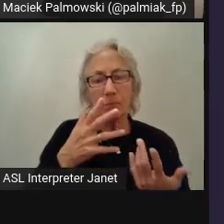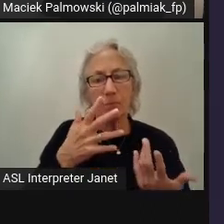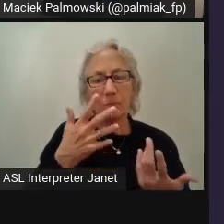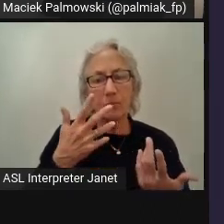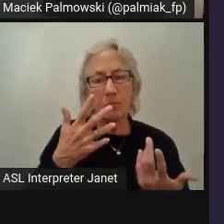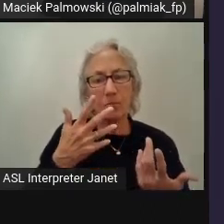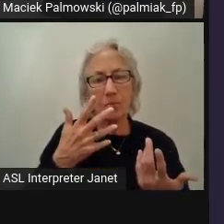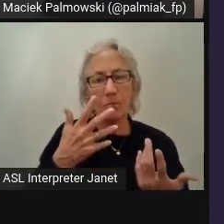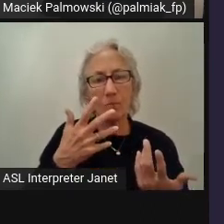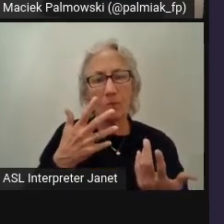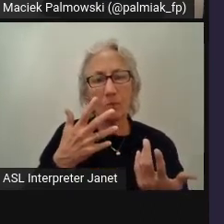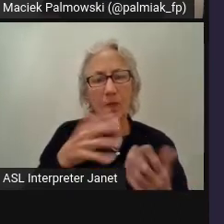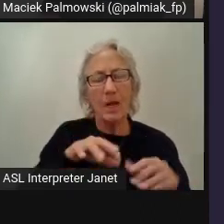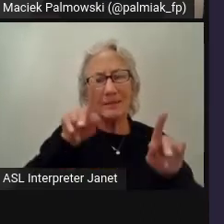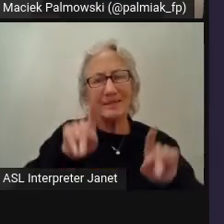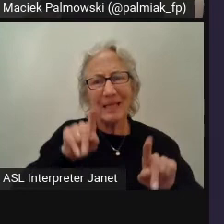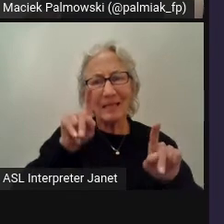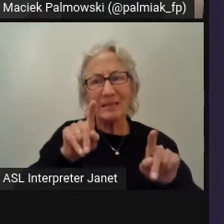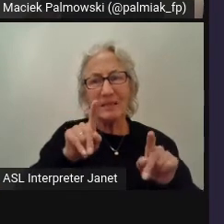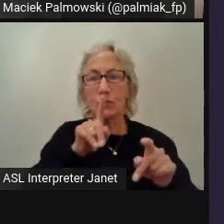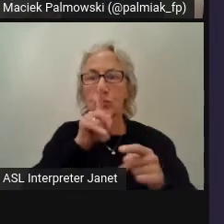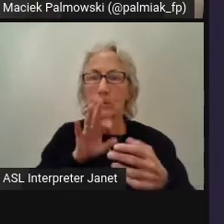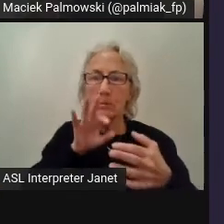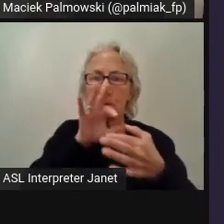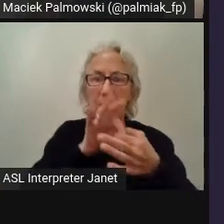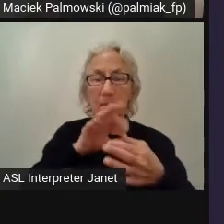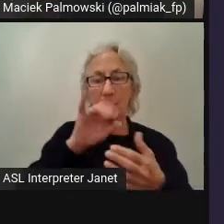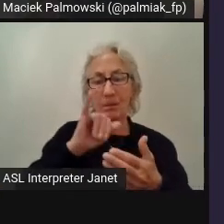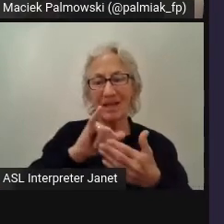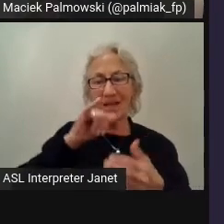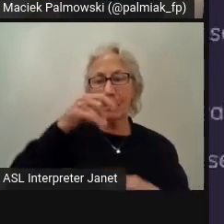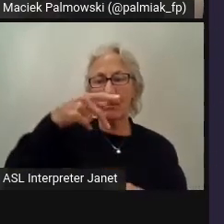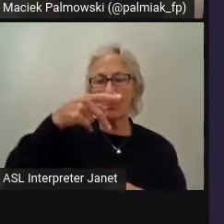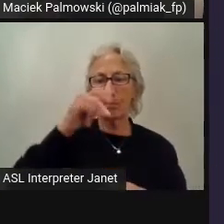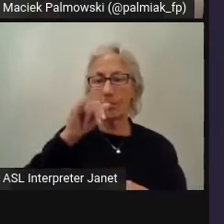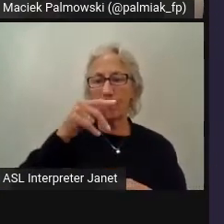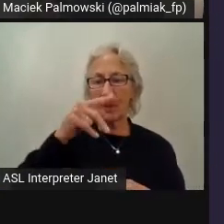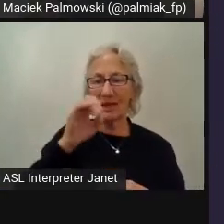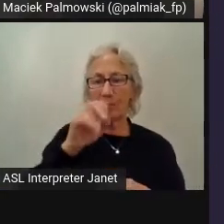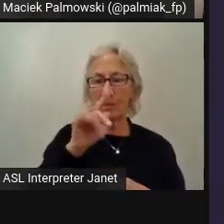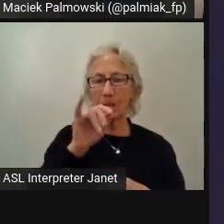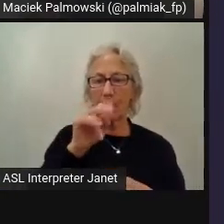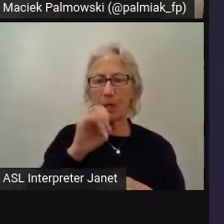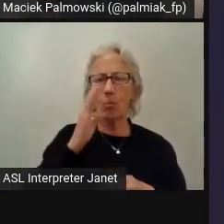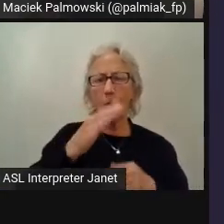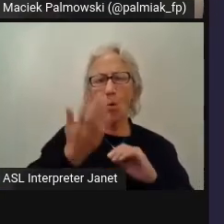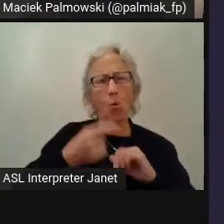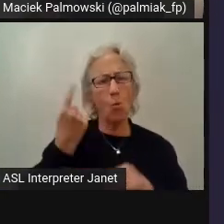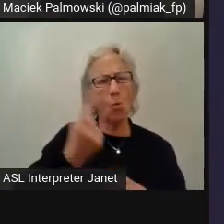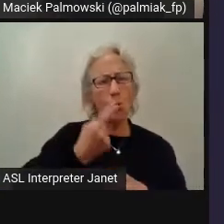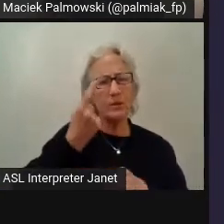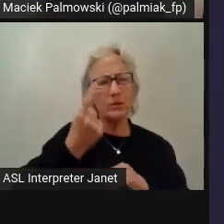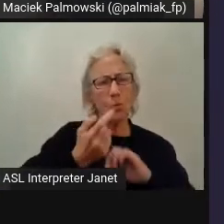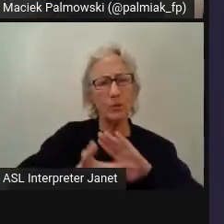that is a part of the pipeline, it will always, always run. Let's compare them.